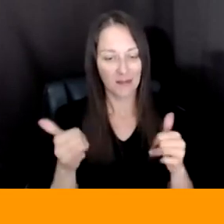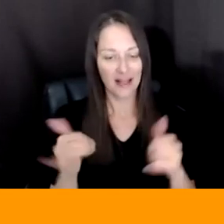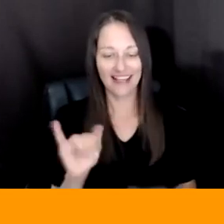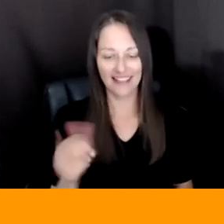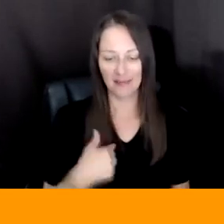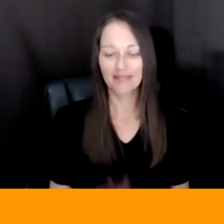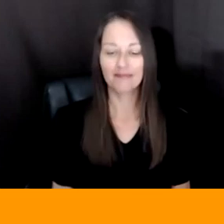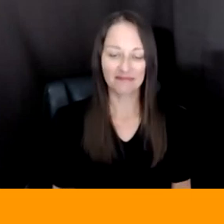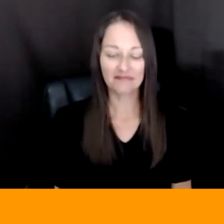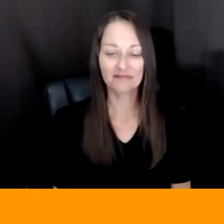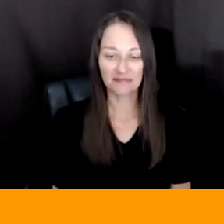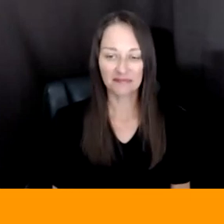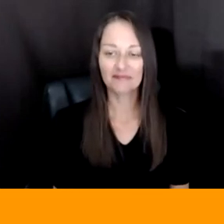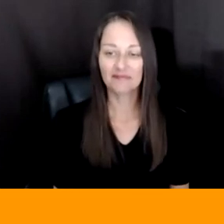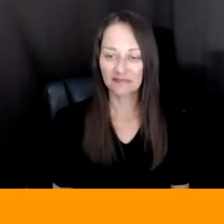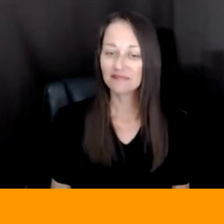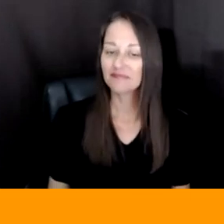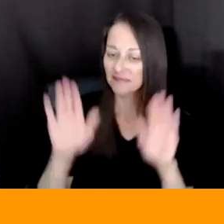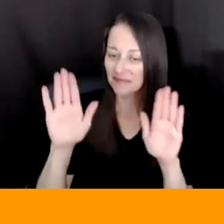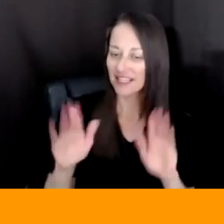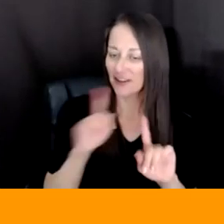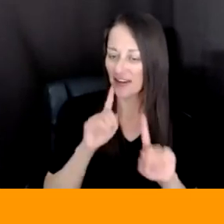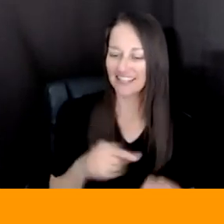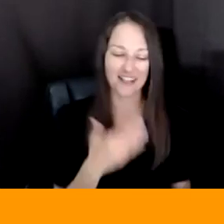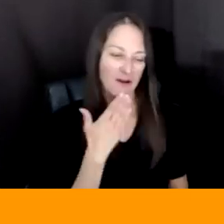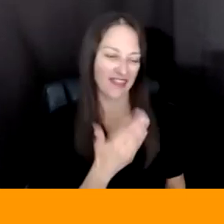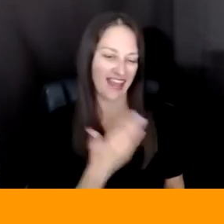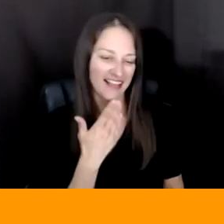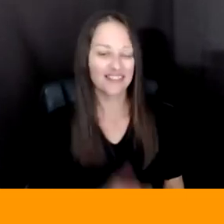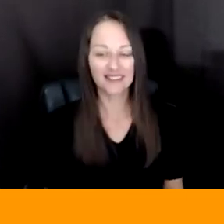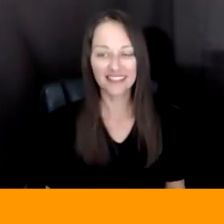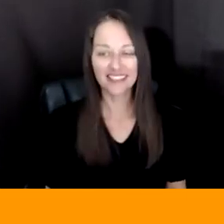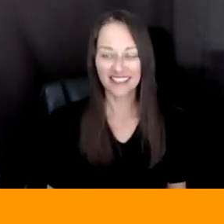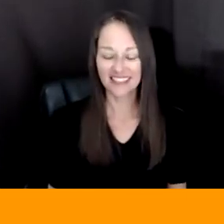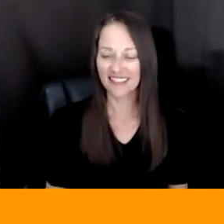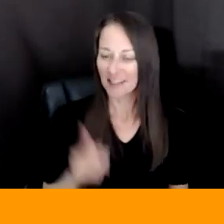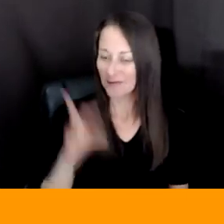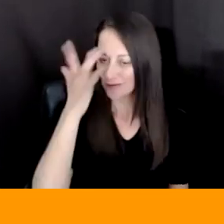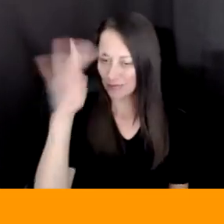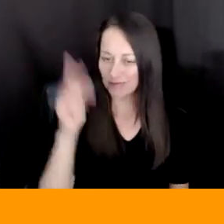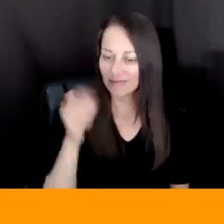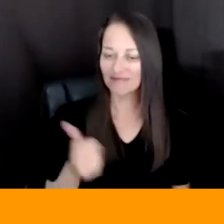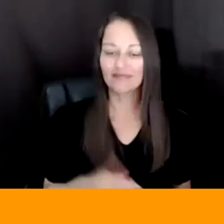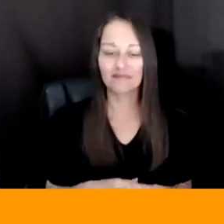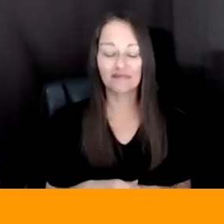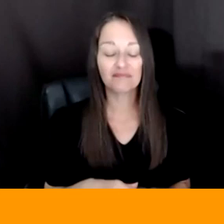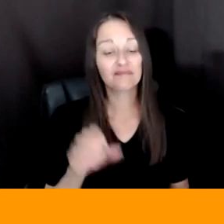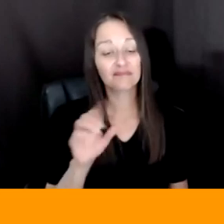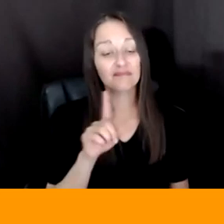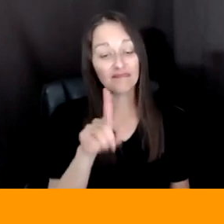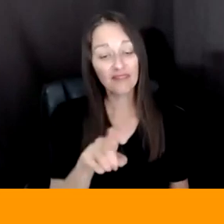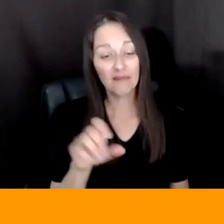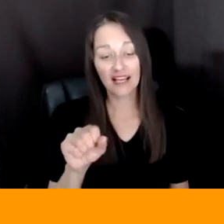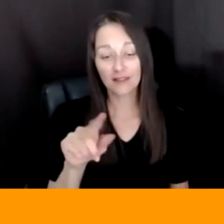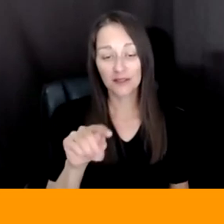GREAT. THEY'RE HERE. THAT WAS BRILLIANT. SO STEPHANIE, IN YOUR CASE IN THE, IN THAT SCULPTURE